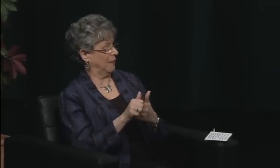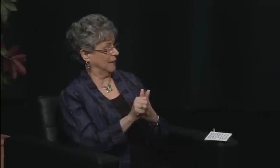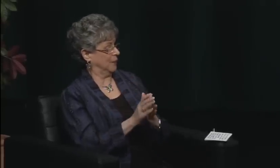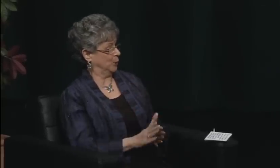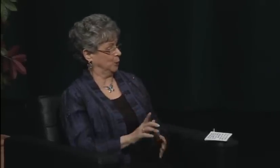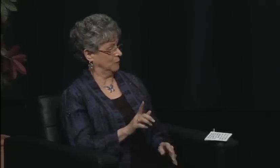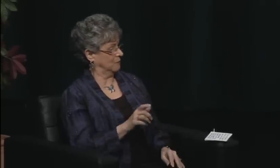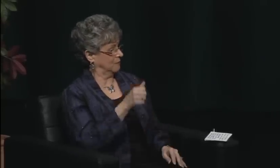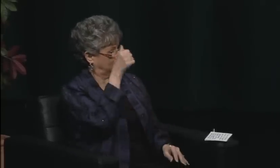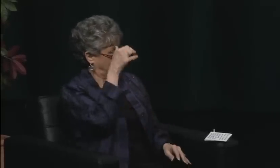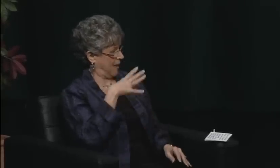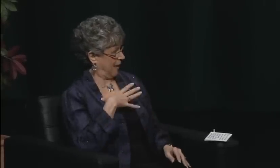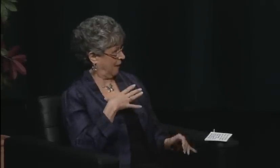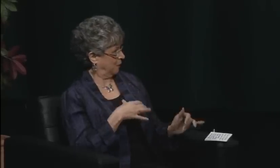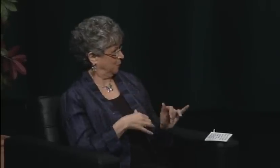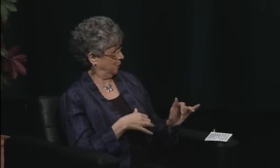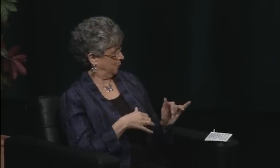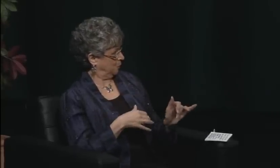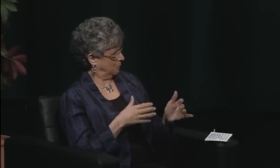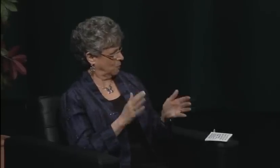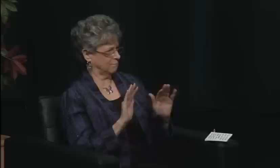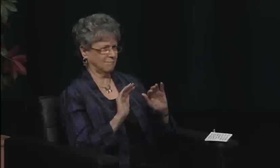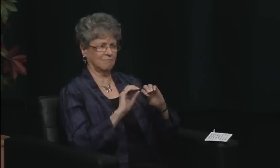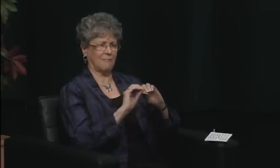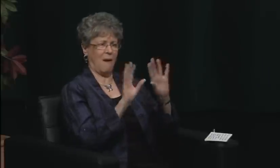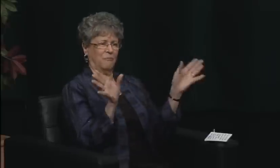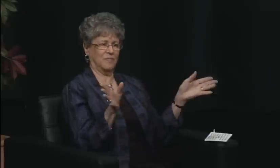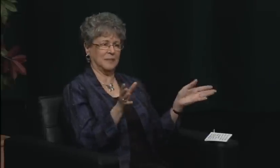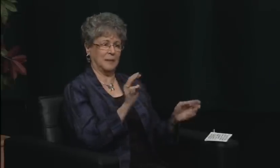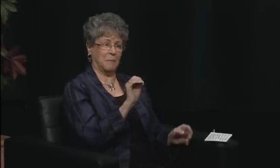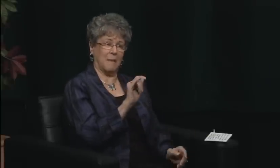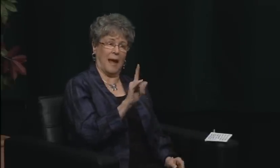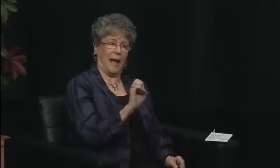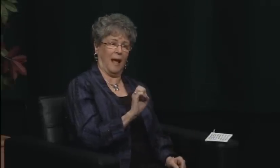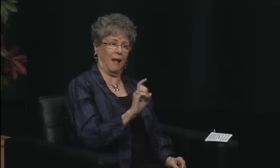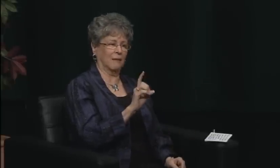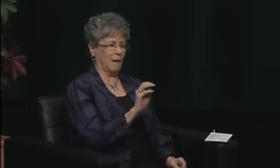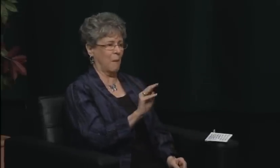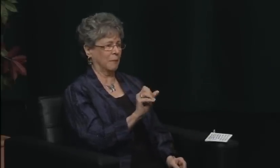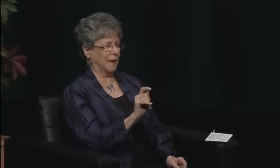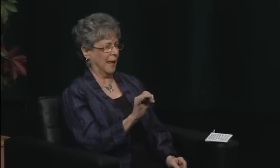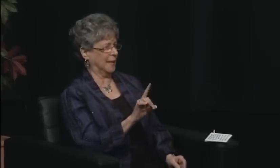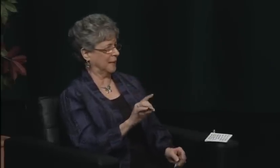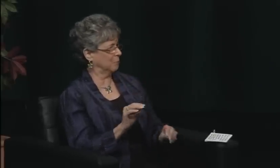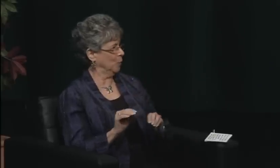We made a lot of front pages in a lot of places. It was a big thing.